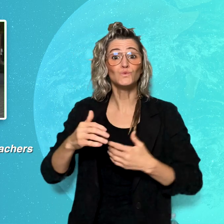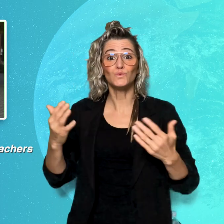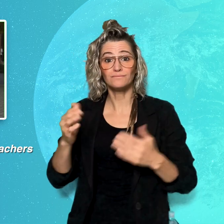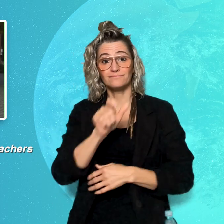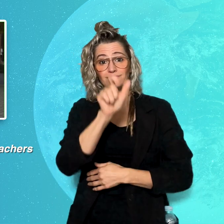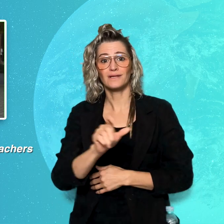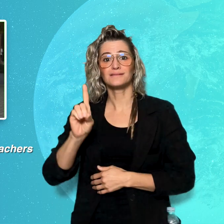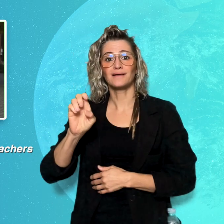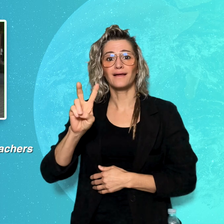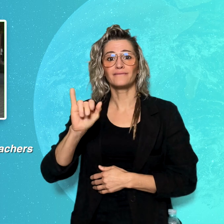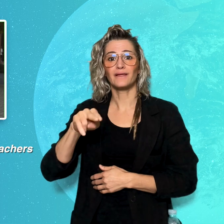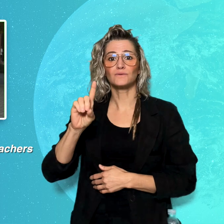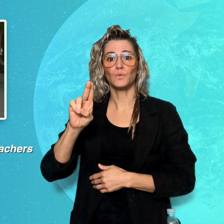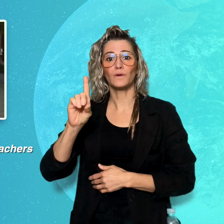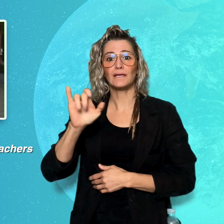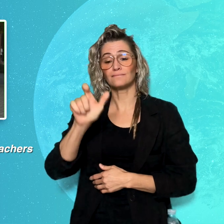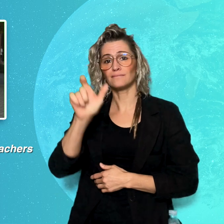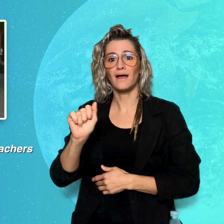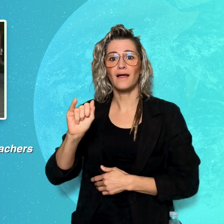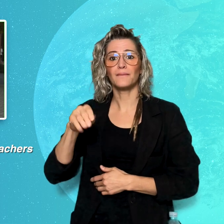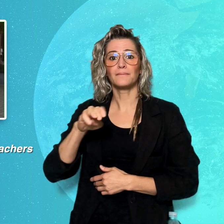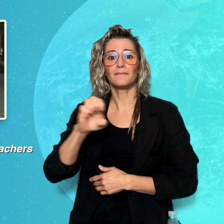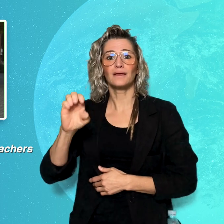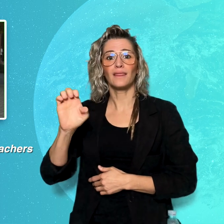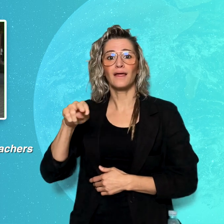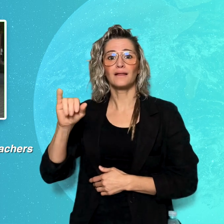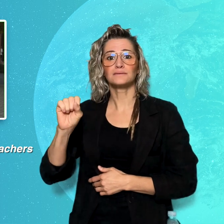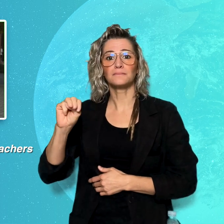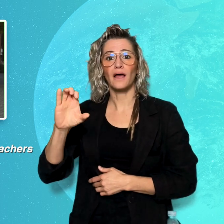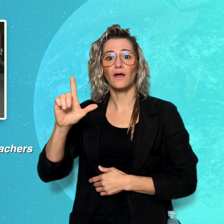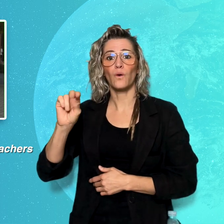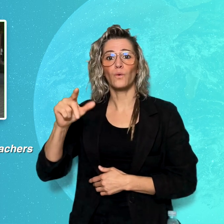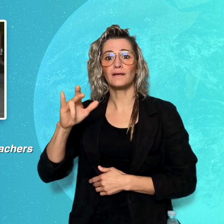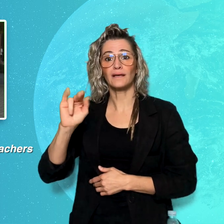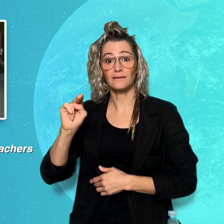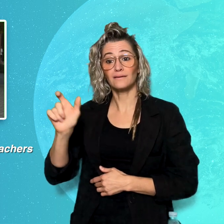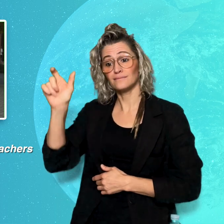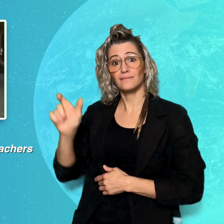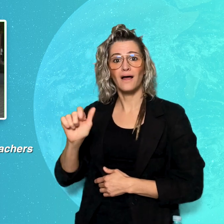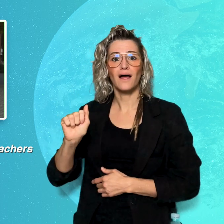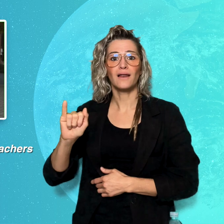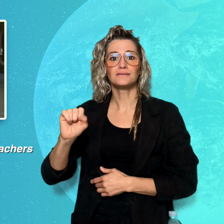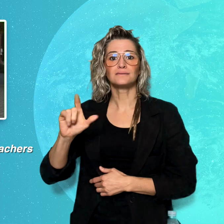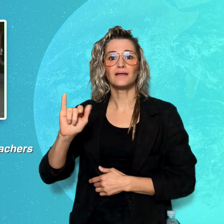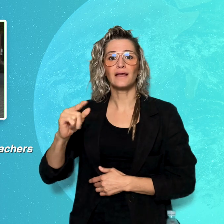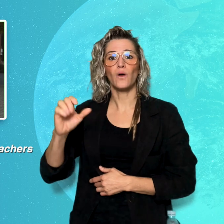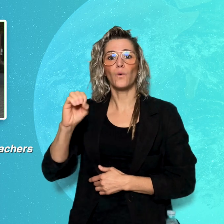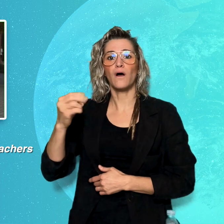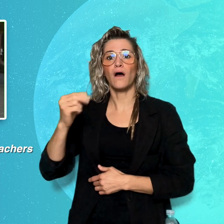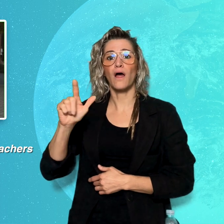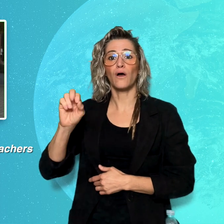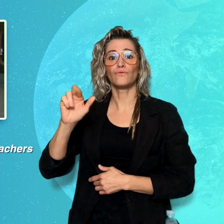Aimee Ennis McLoughlin, and Aisling O'Halloran, are now qualified primary